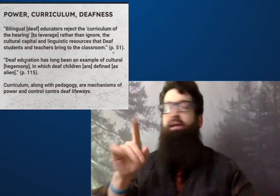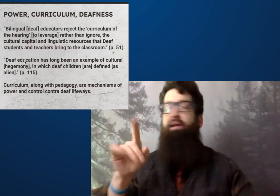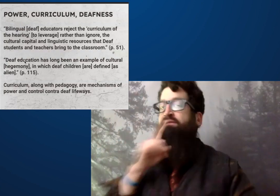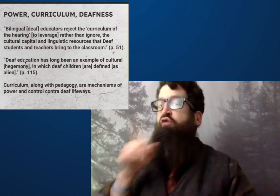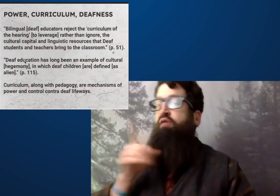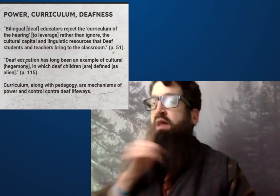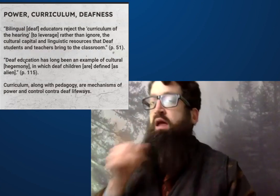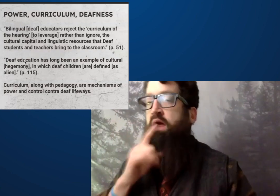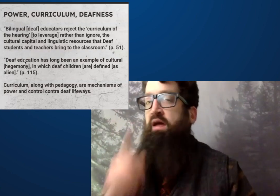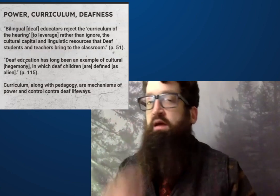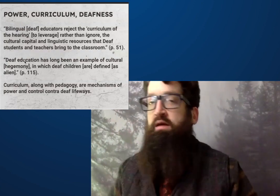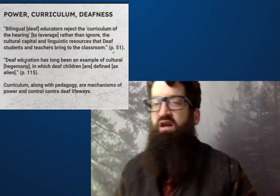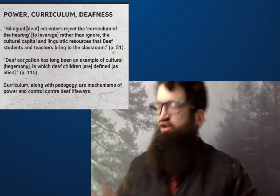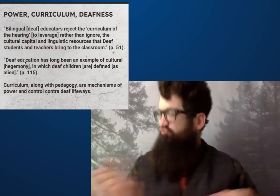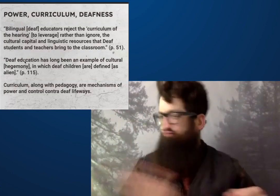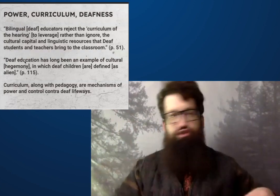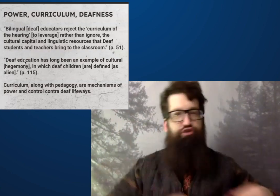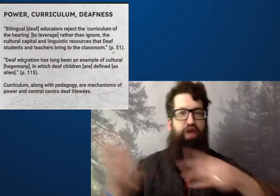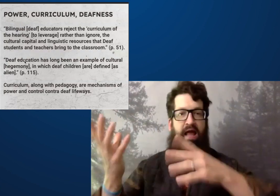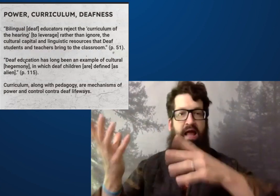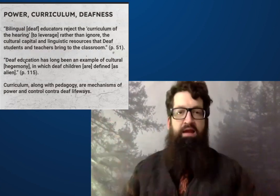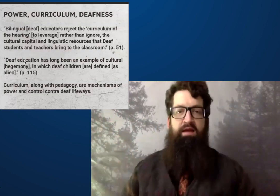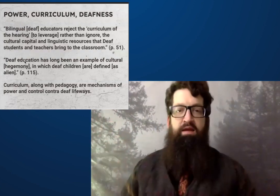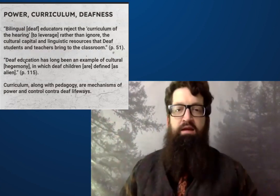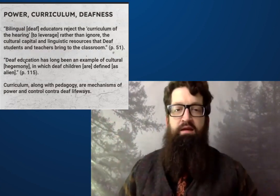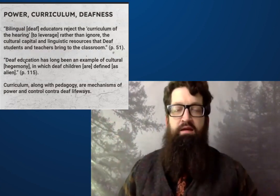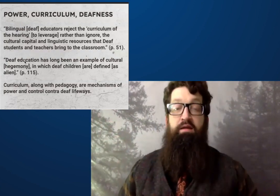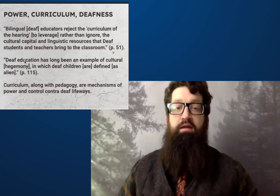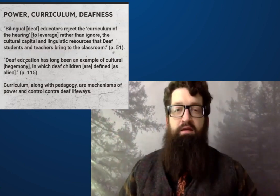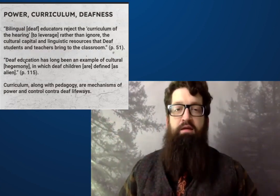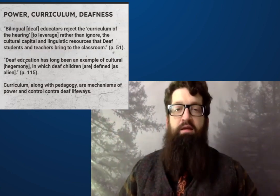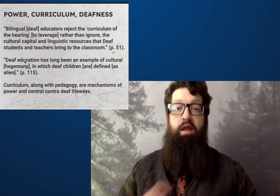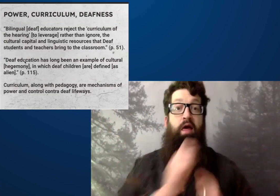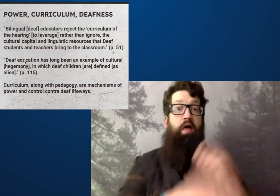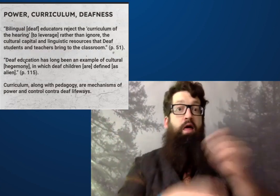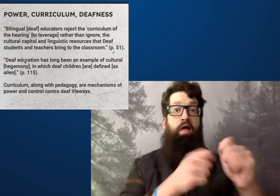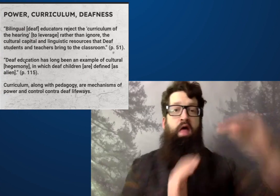are rejecting the curriculum of the hearing.